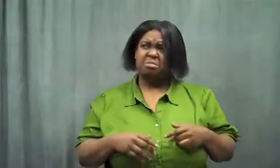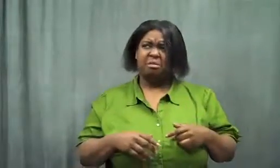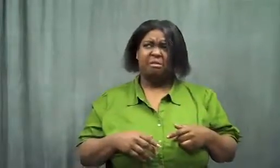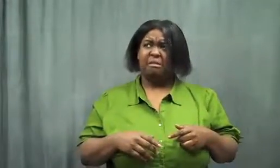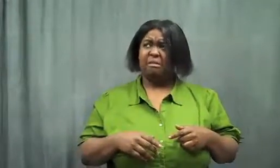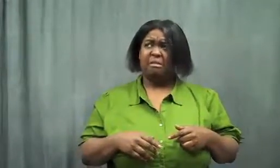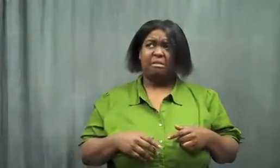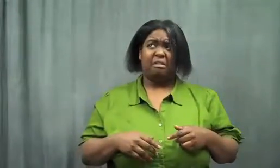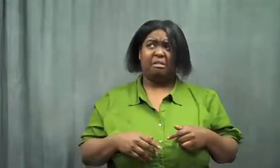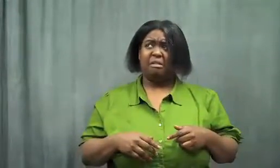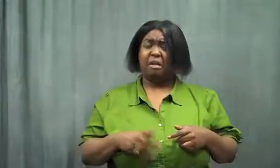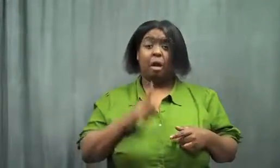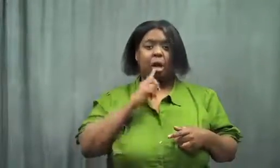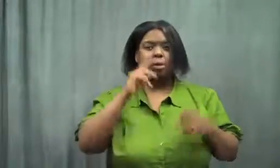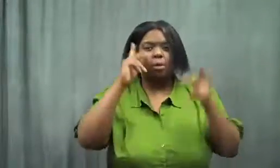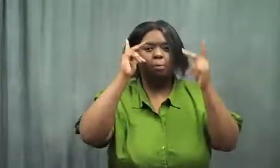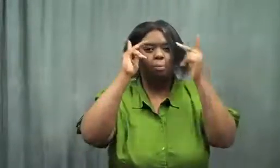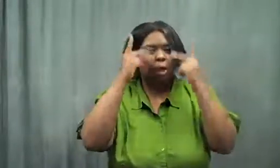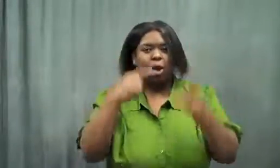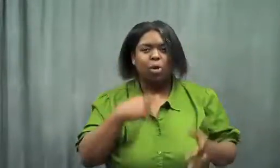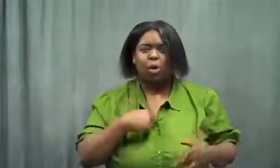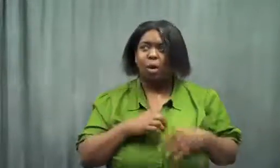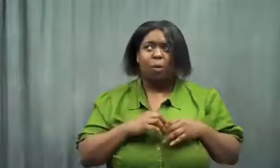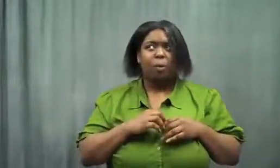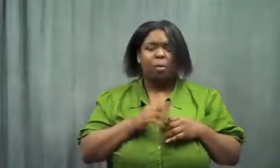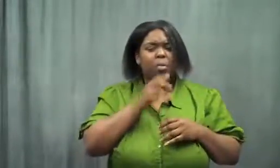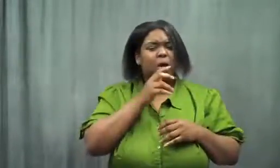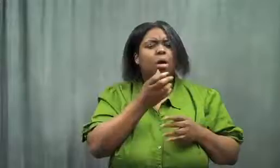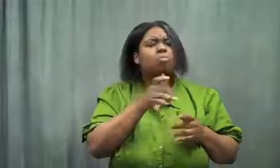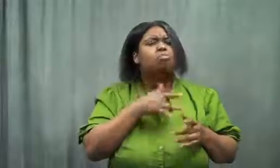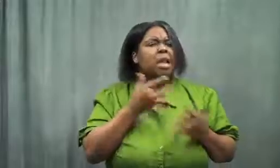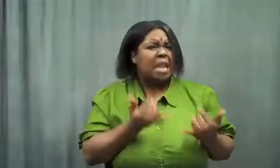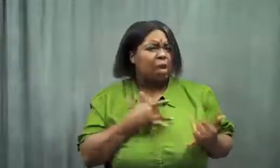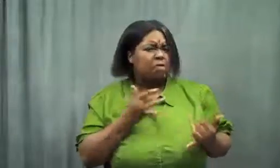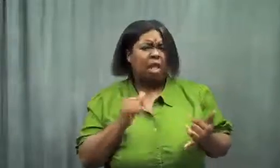I shook my head. I was paranoid. She asked how I felt. I said I farted.